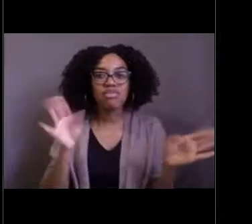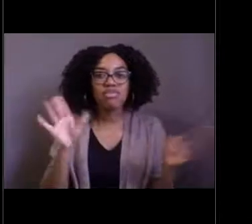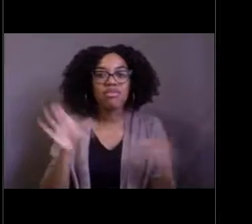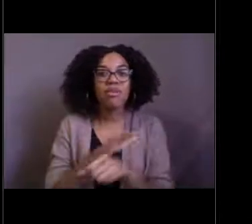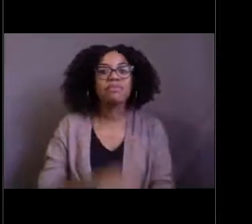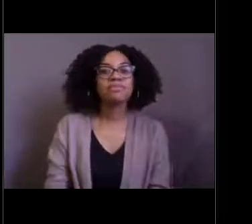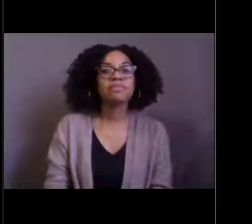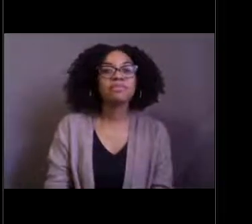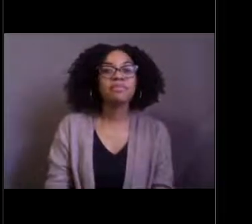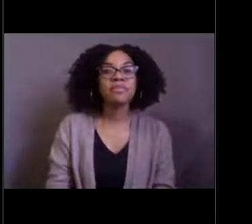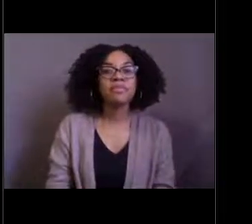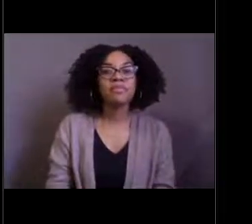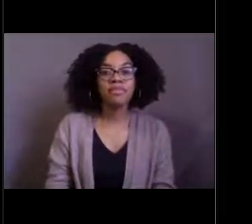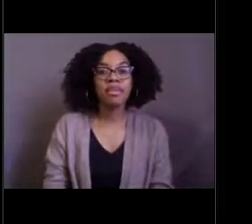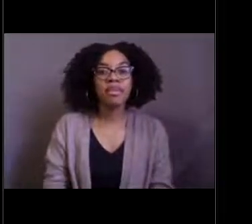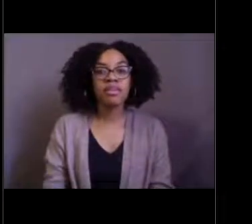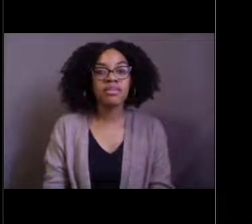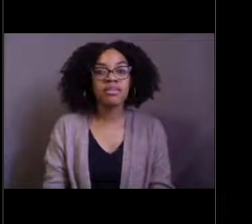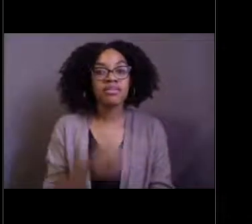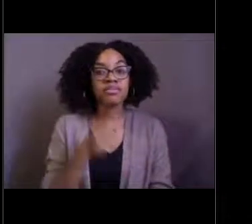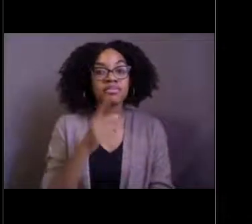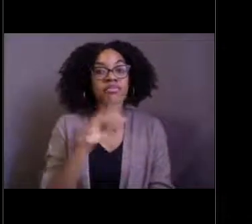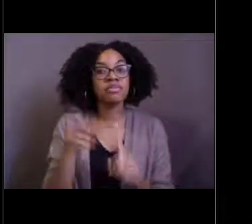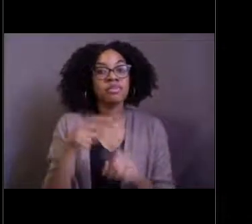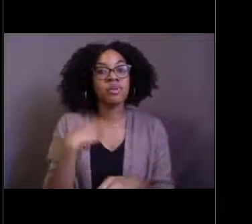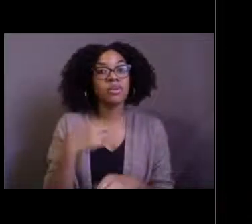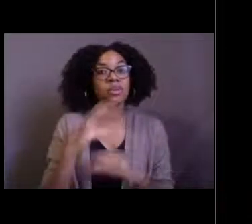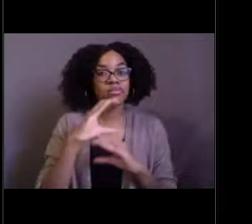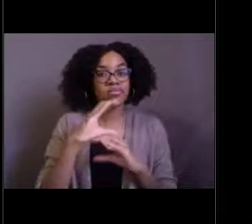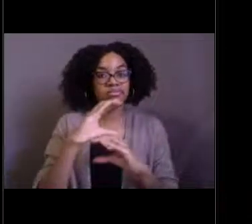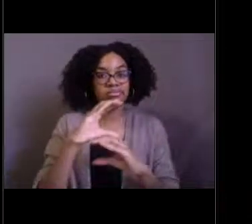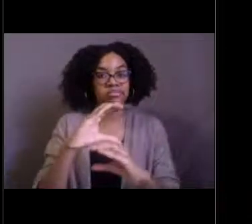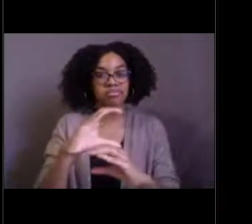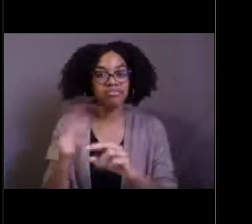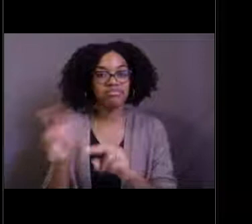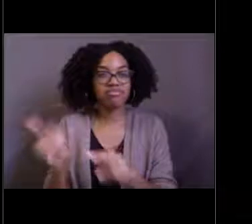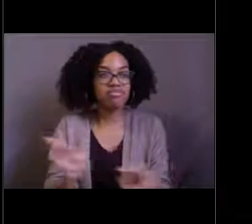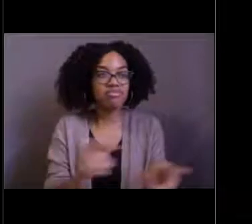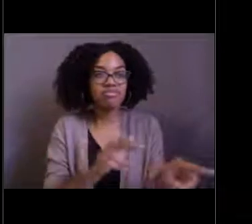So when we go out and conduct these expeditions in the deep sea, we're always looking